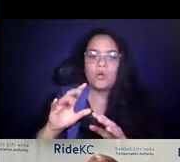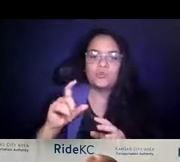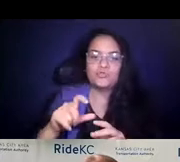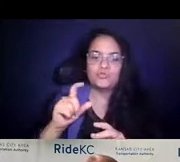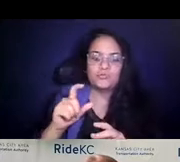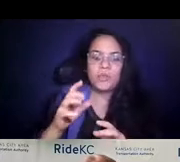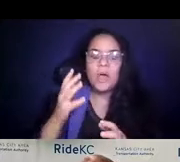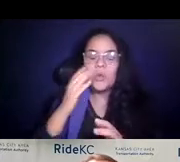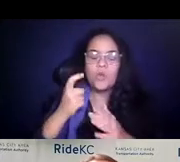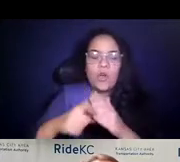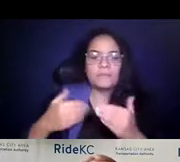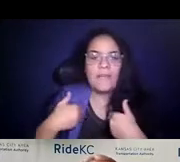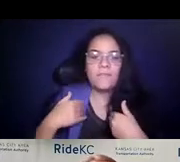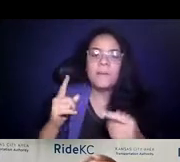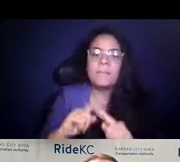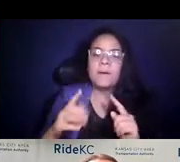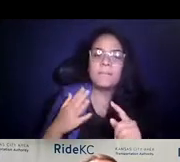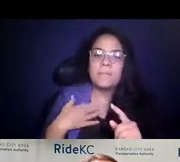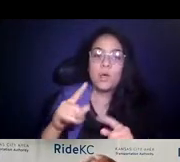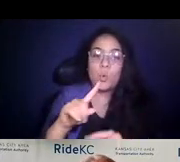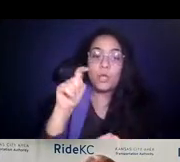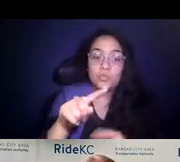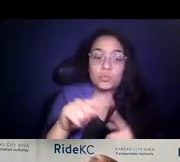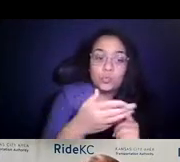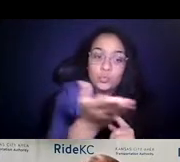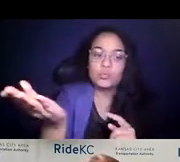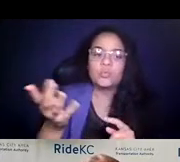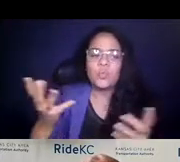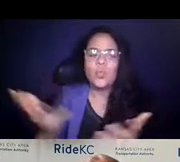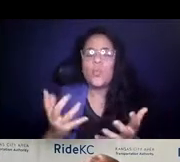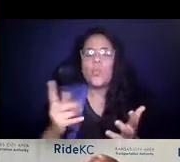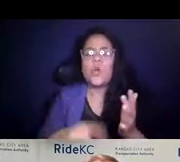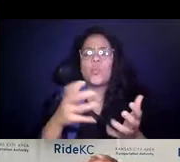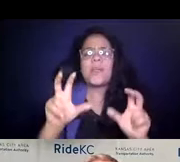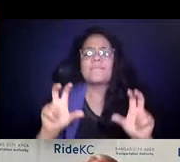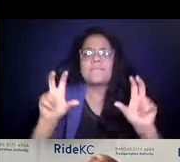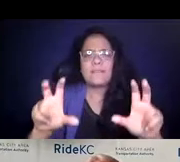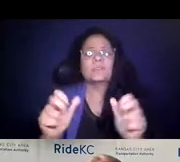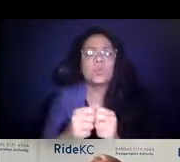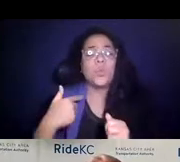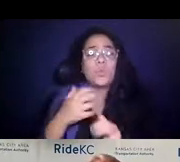14:59:22 Of course, it does. 14:59:26 But my question to you then is what do you want to invest in? 14:59:27 We want to invest in people.